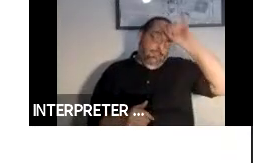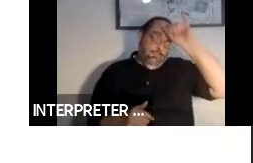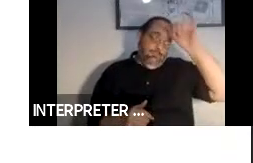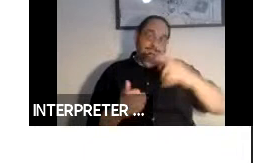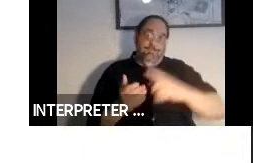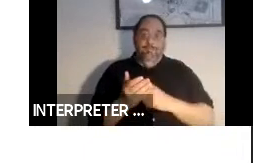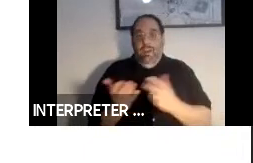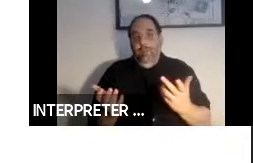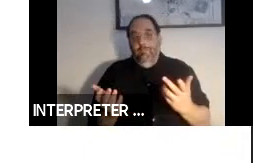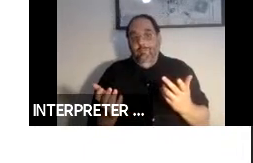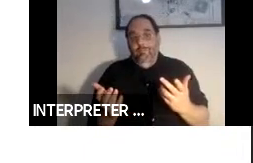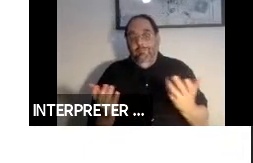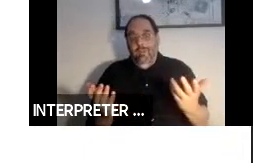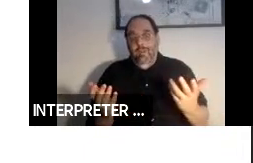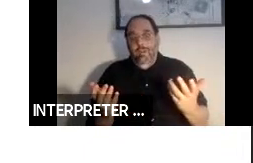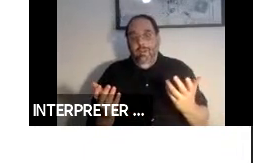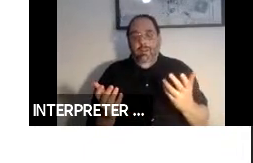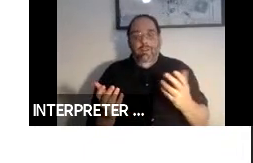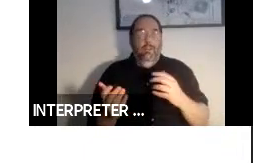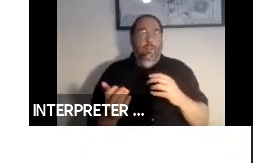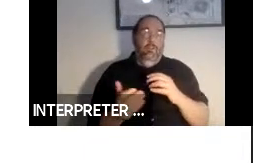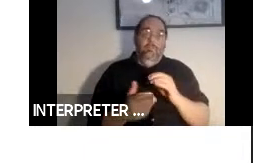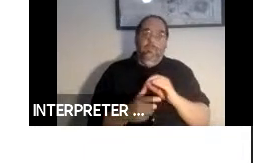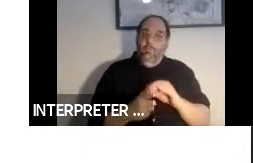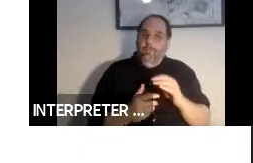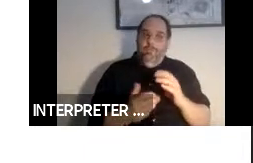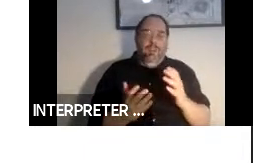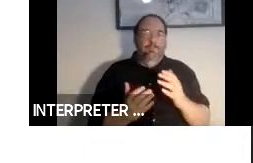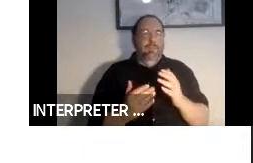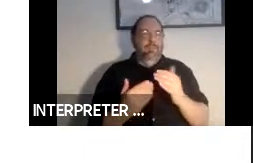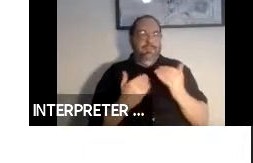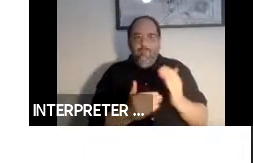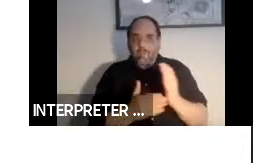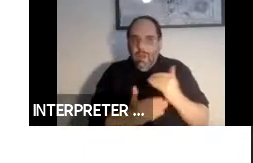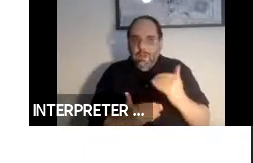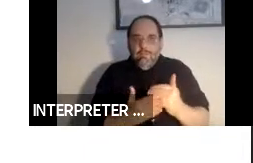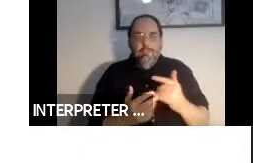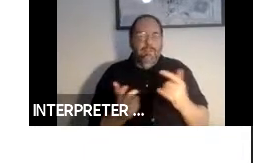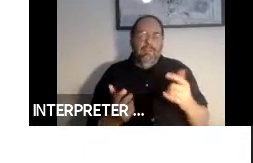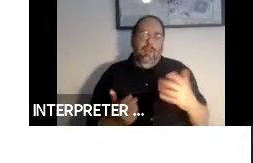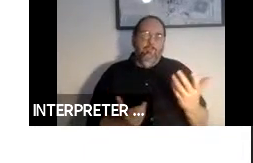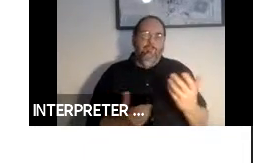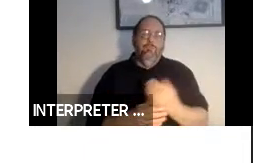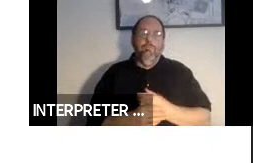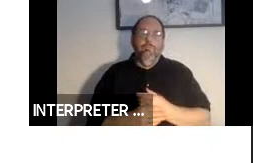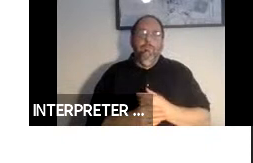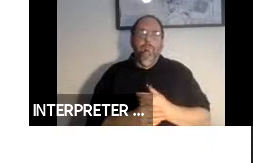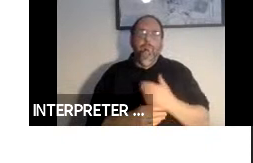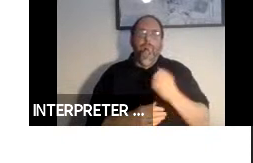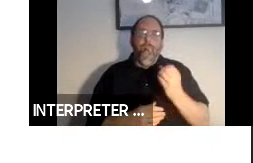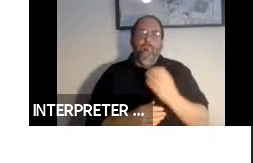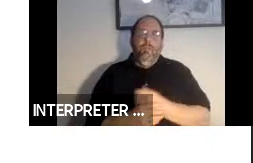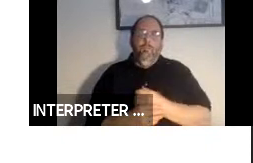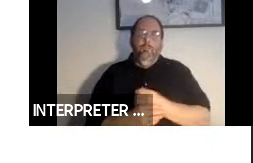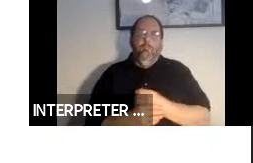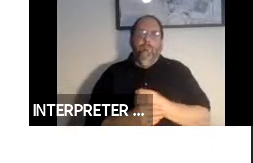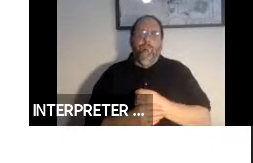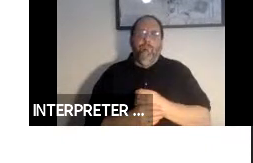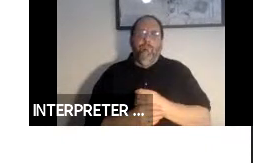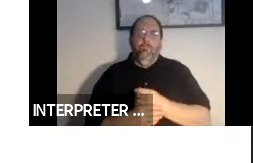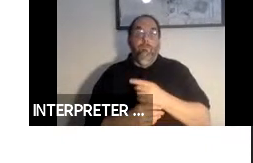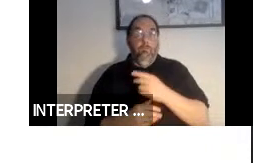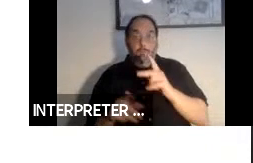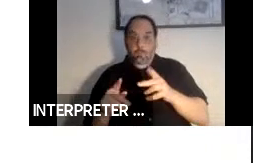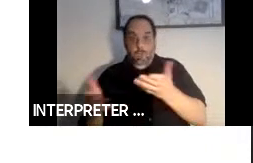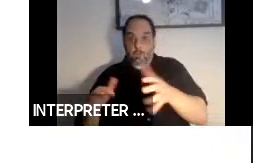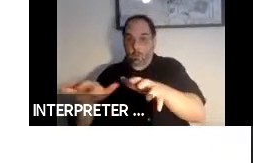timeline and budget restrictions. But so for those in the audience that are working on